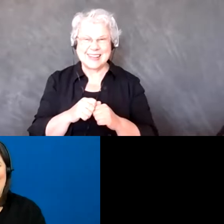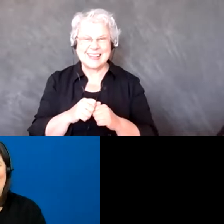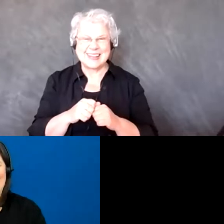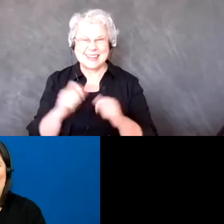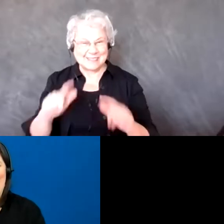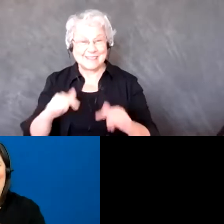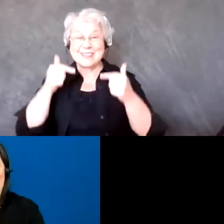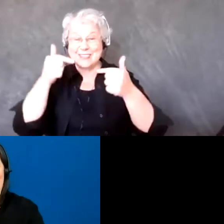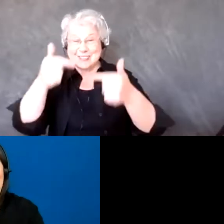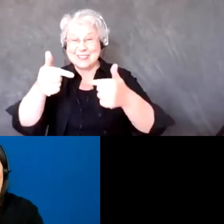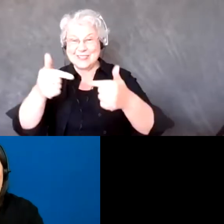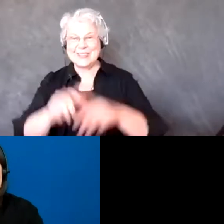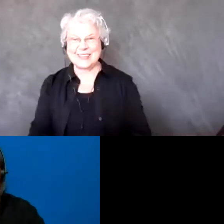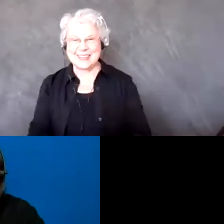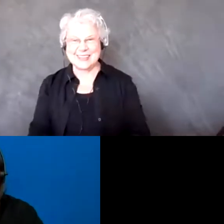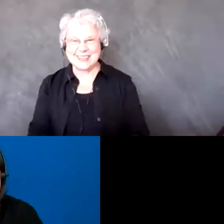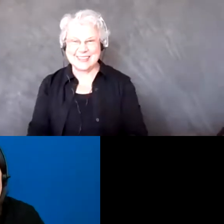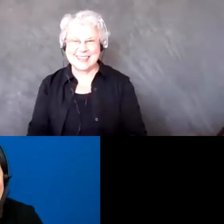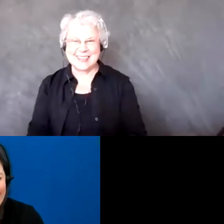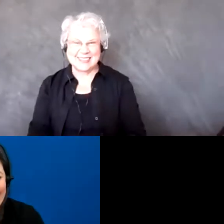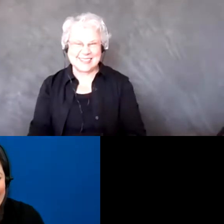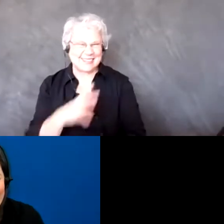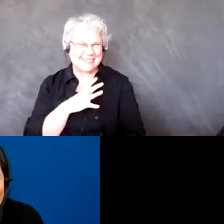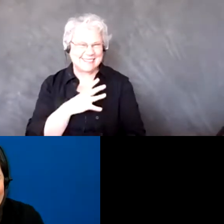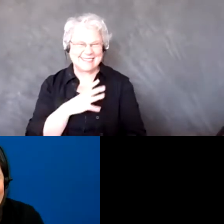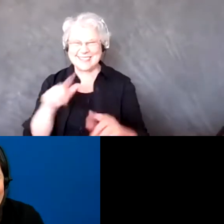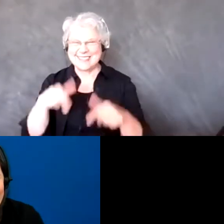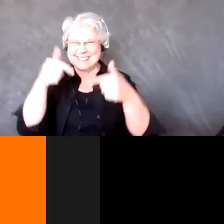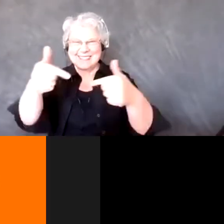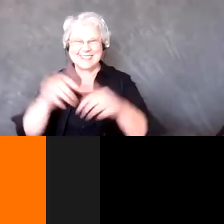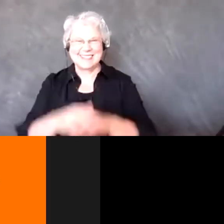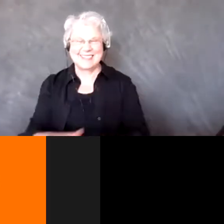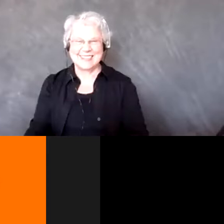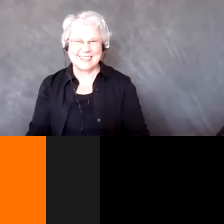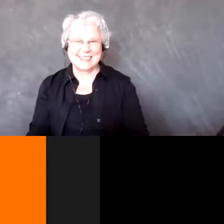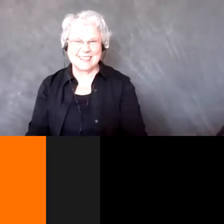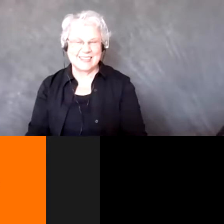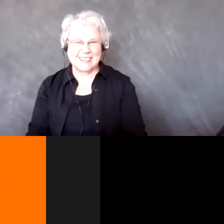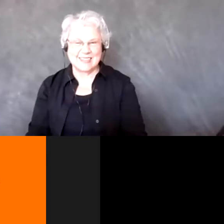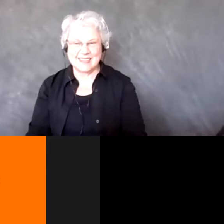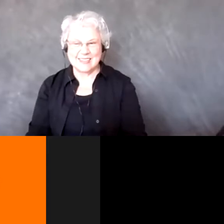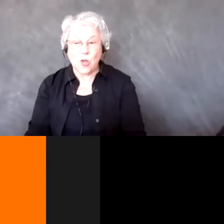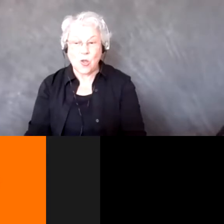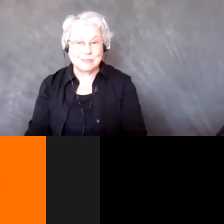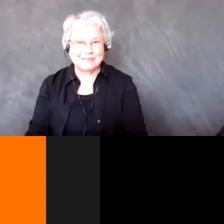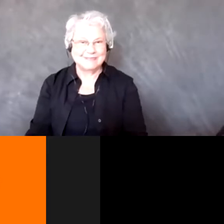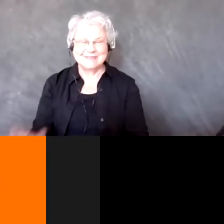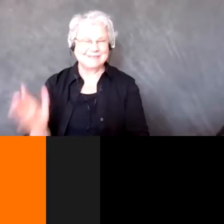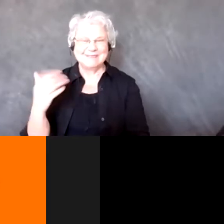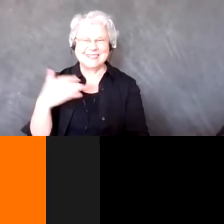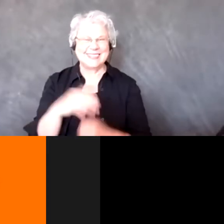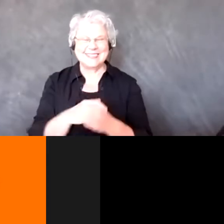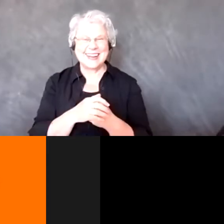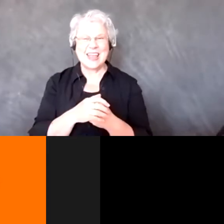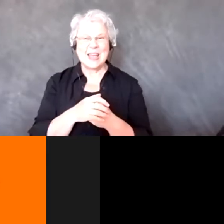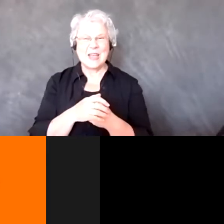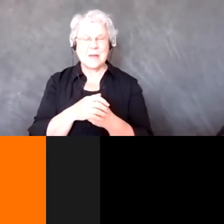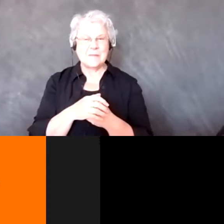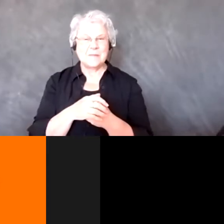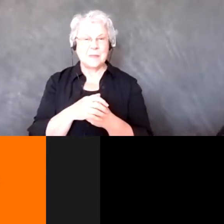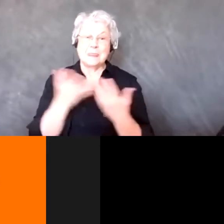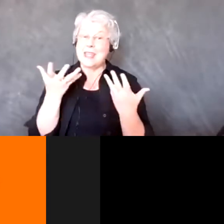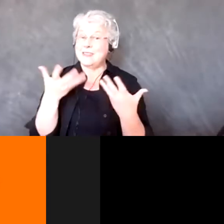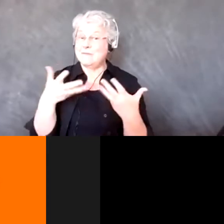Yeah, awesome. Other than that, that’s really all I had to cover today. I hope there were some